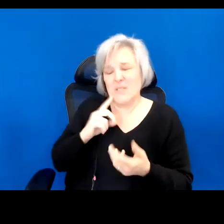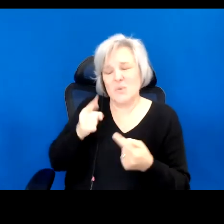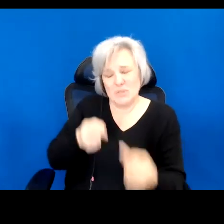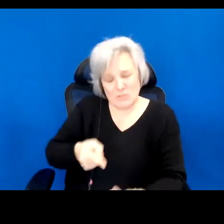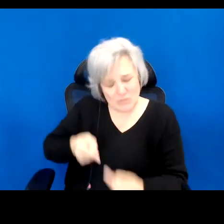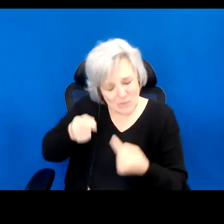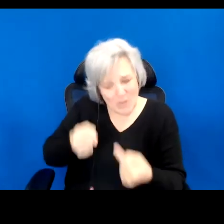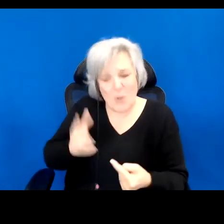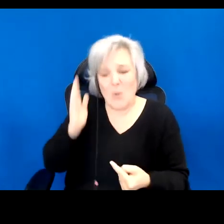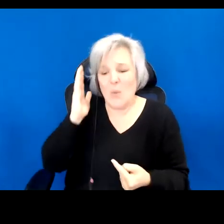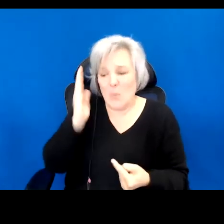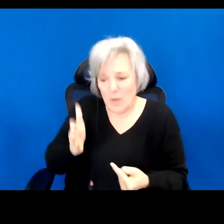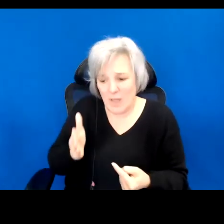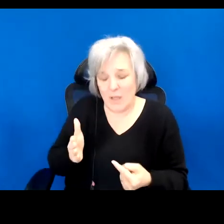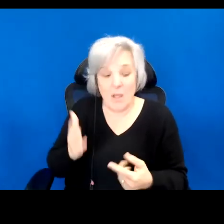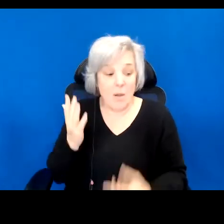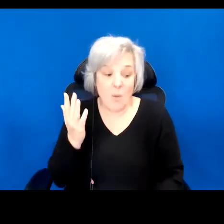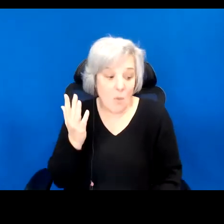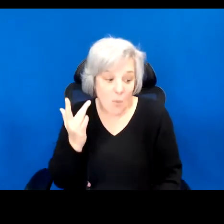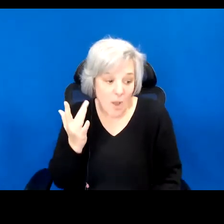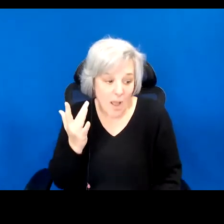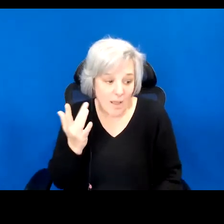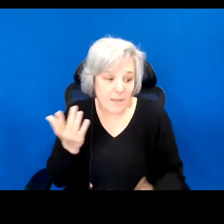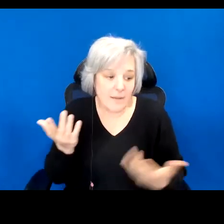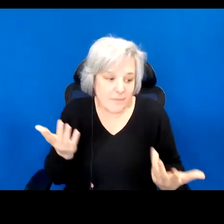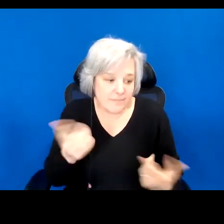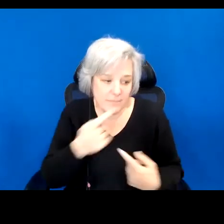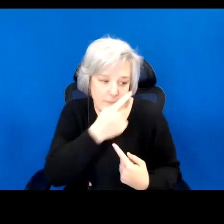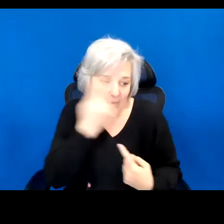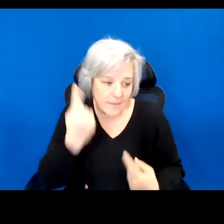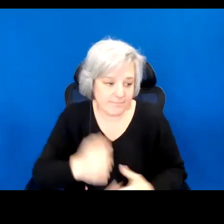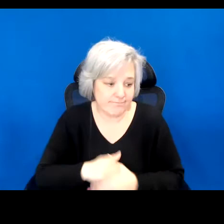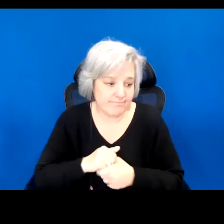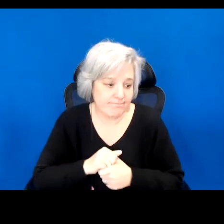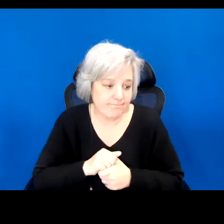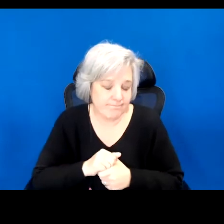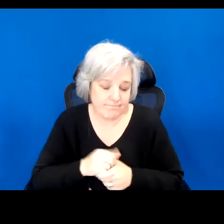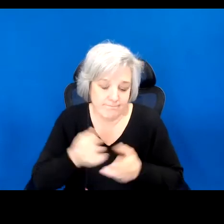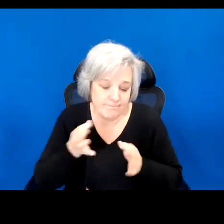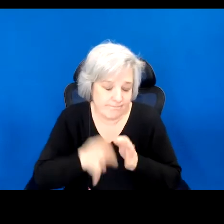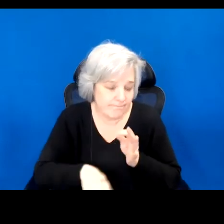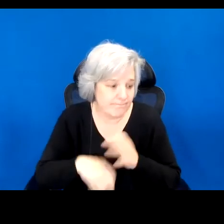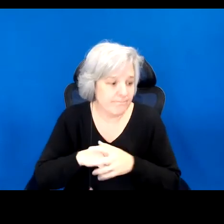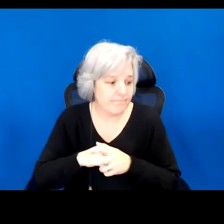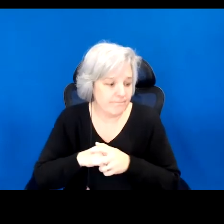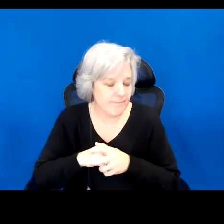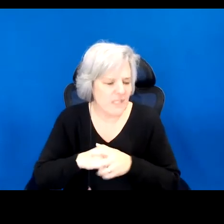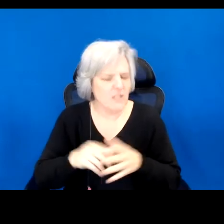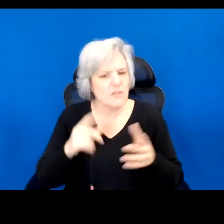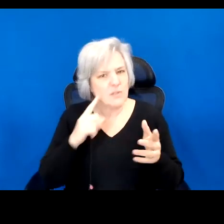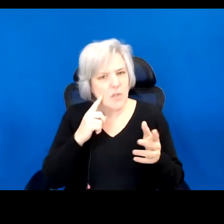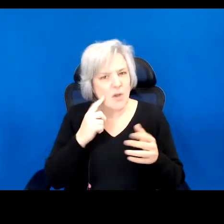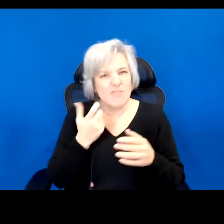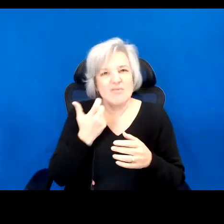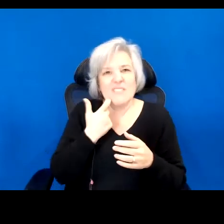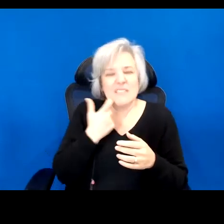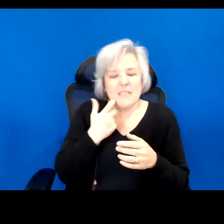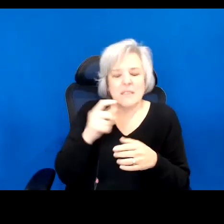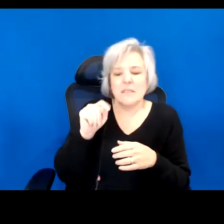for no other reason but the fact of his Blackness. More recently Ta-Nehisi Coates followed Baldwin